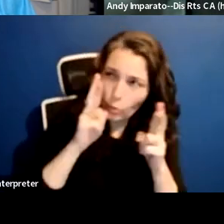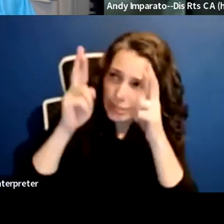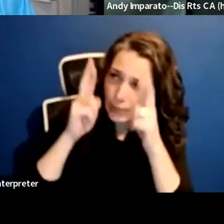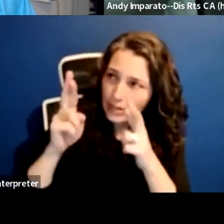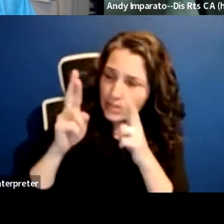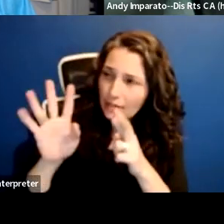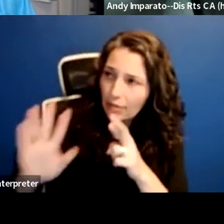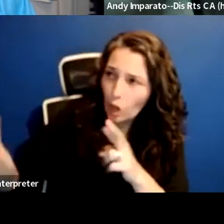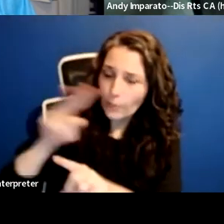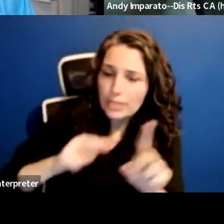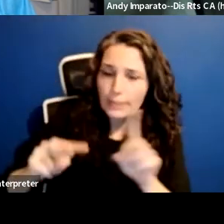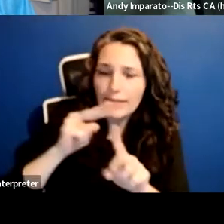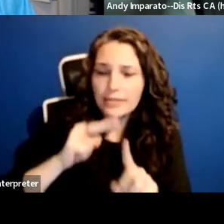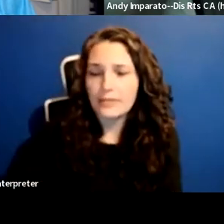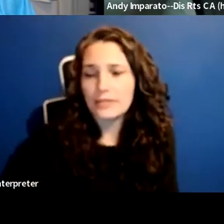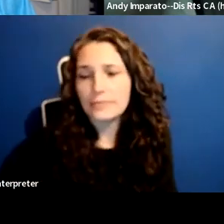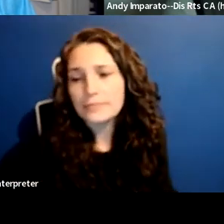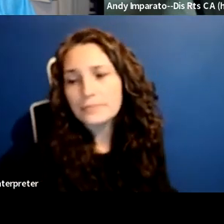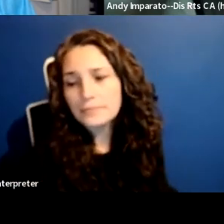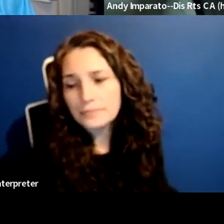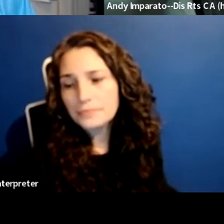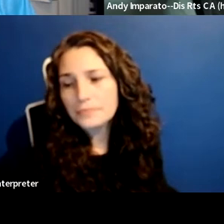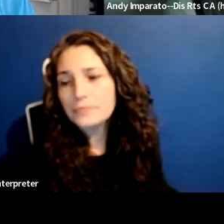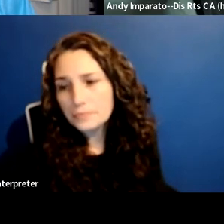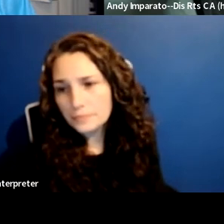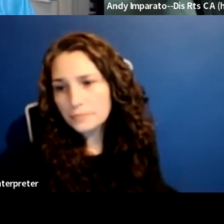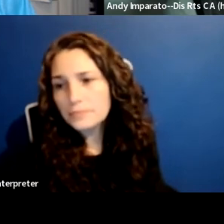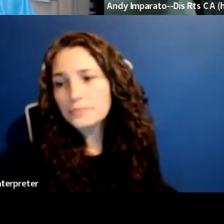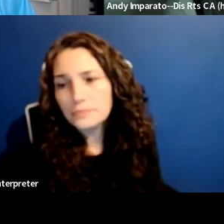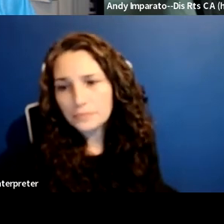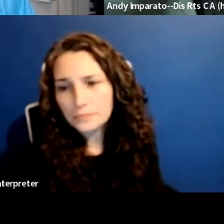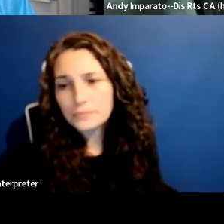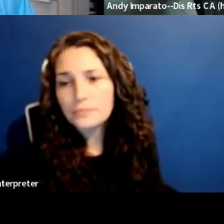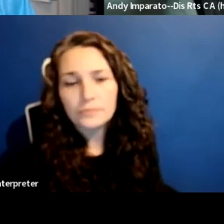You know, Judy, in terms of talking about the importance